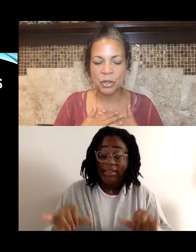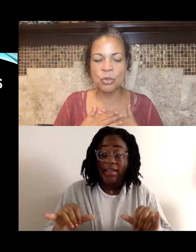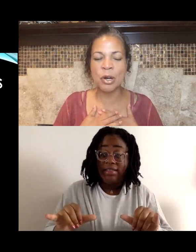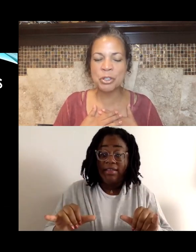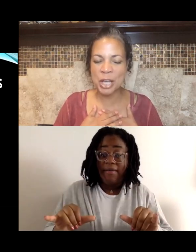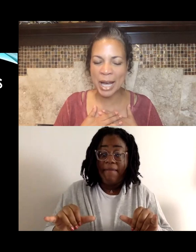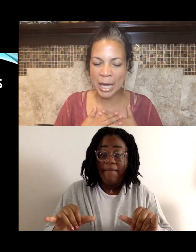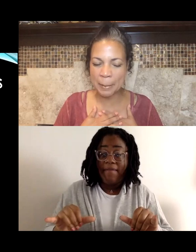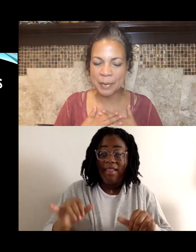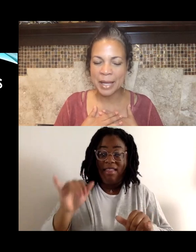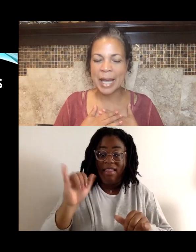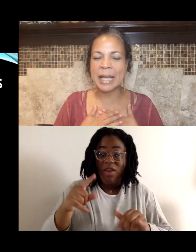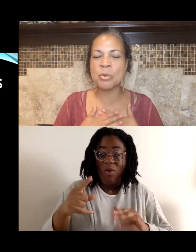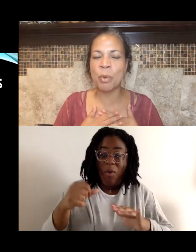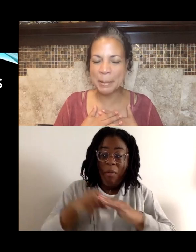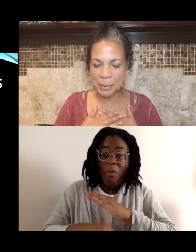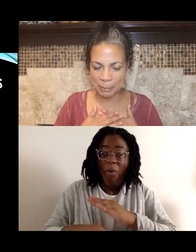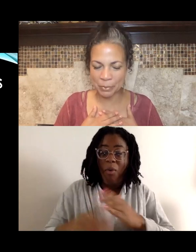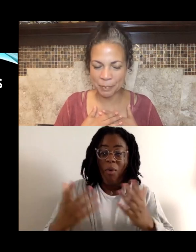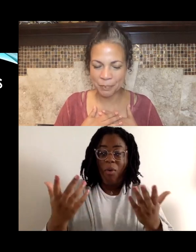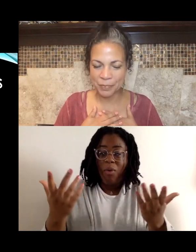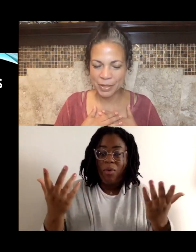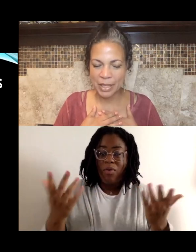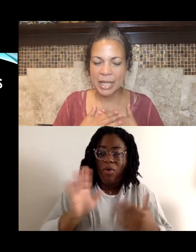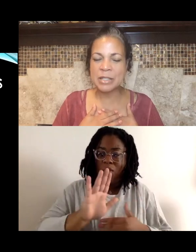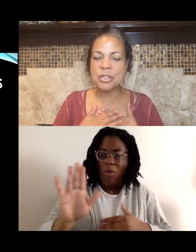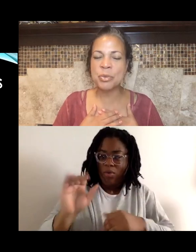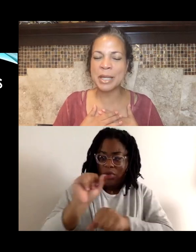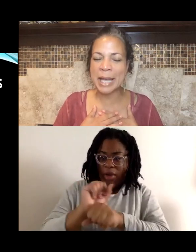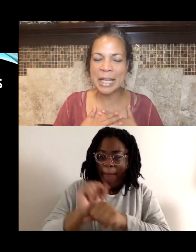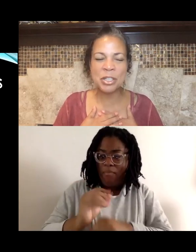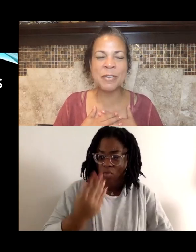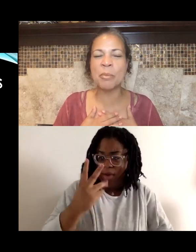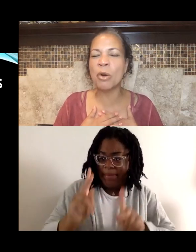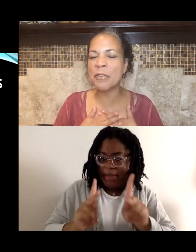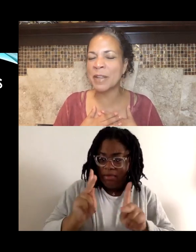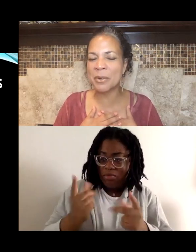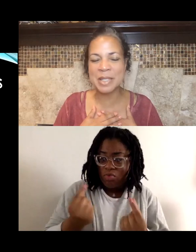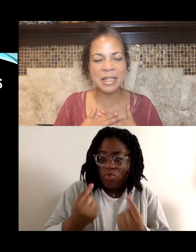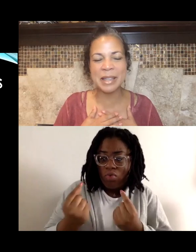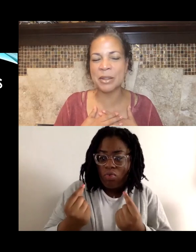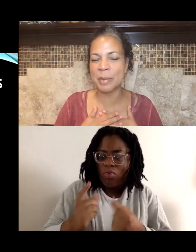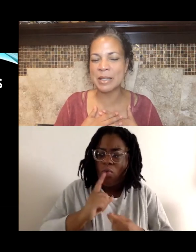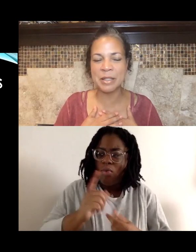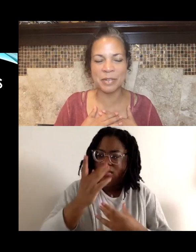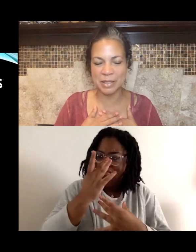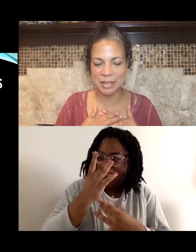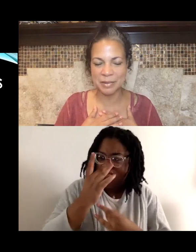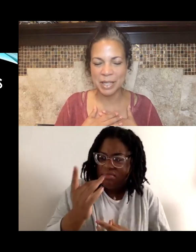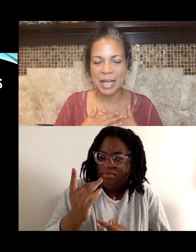your job as white people is to engage even more vigorously, than the rest of us,